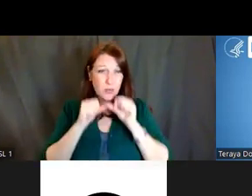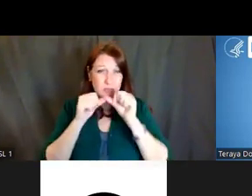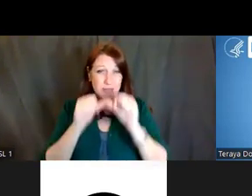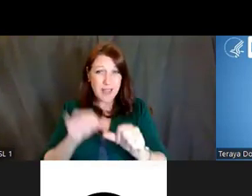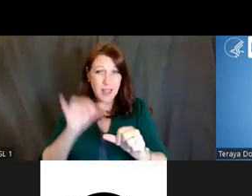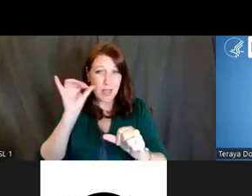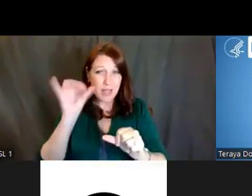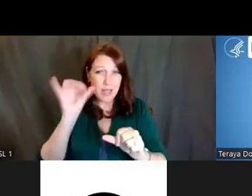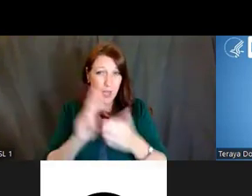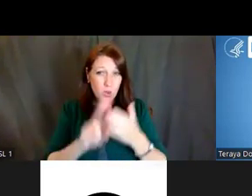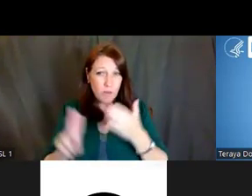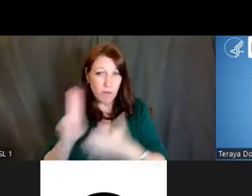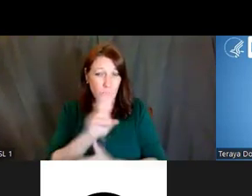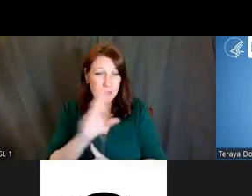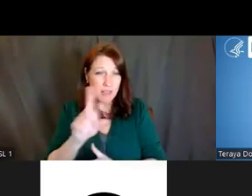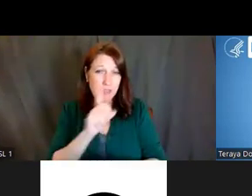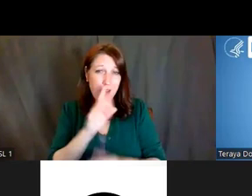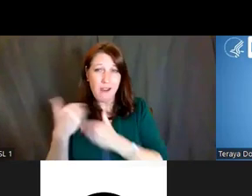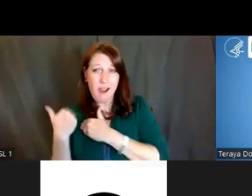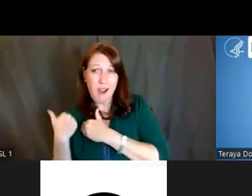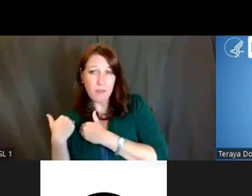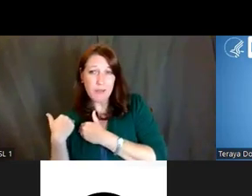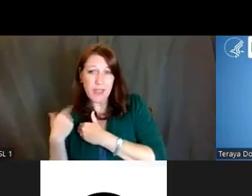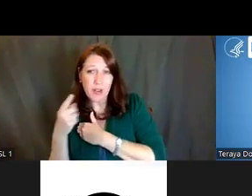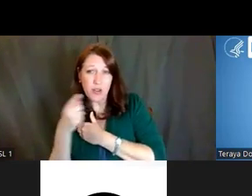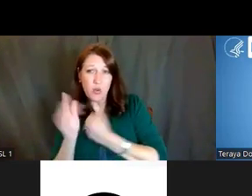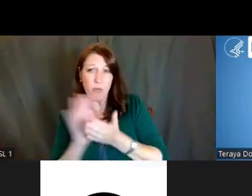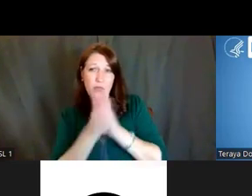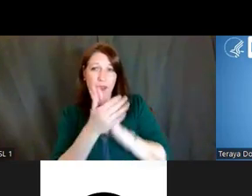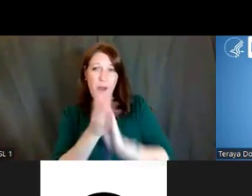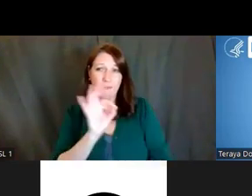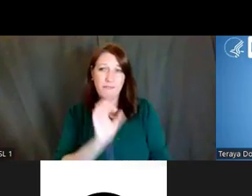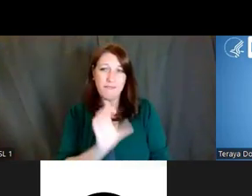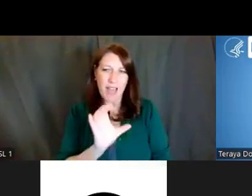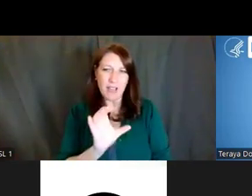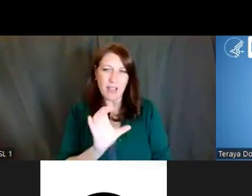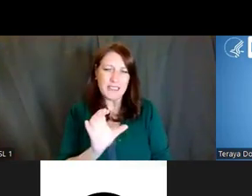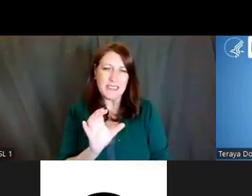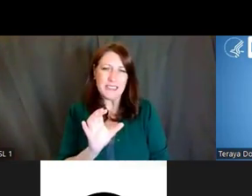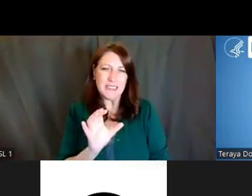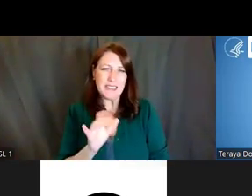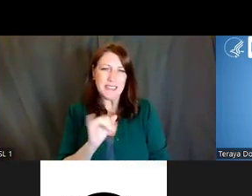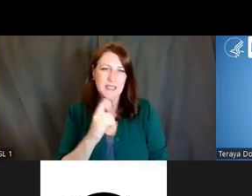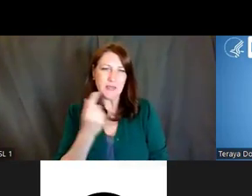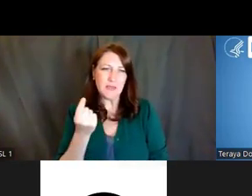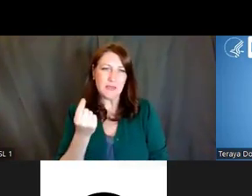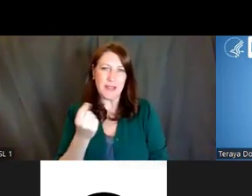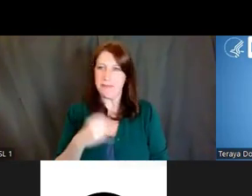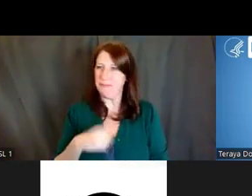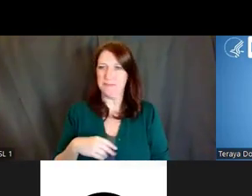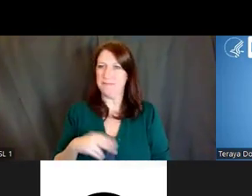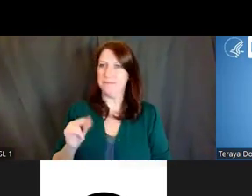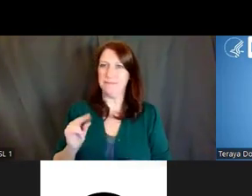Are they obligated to take you on as faculty? How does that work? Dr. Amanda Boyce: All of us are shaking our heads -- no.